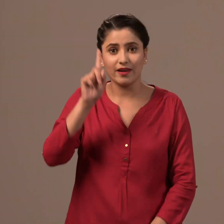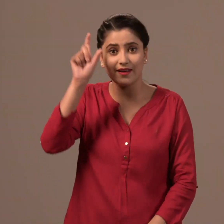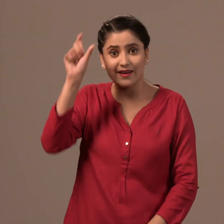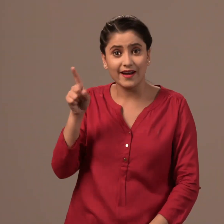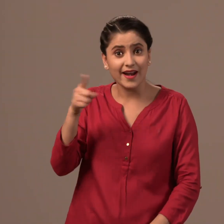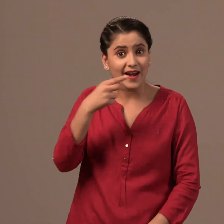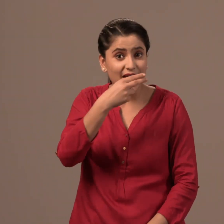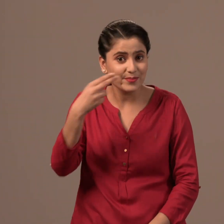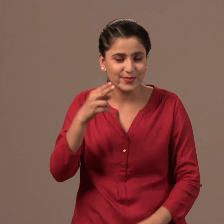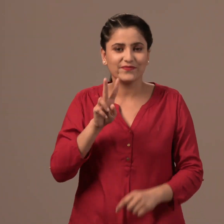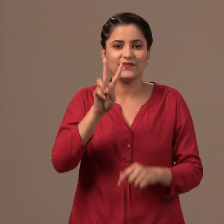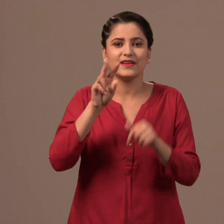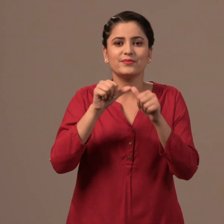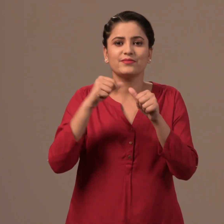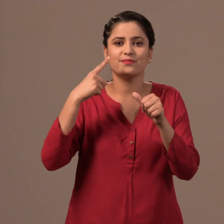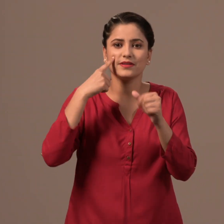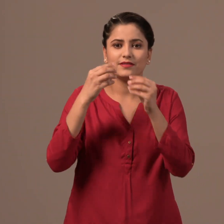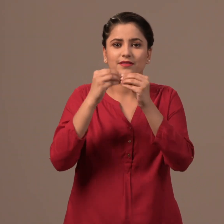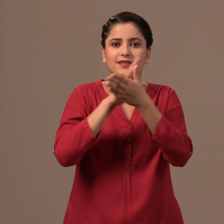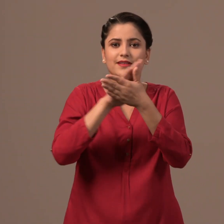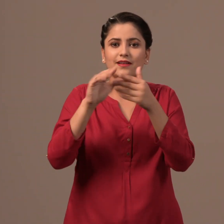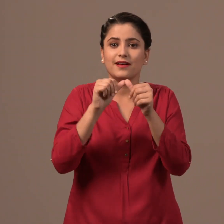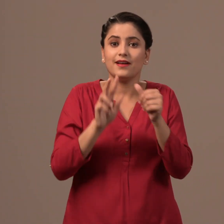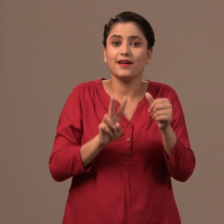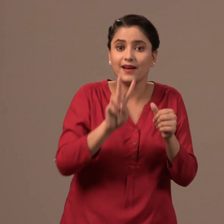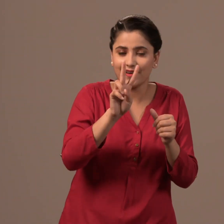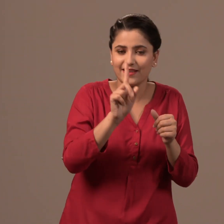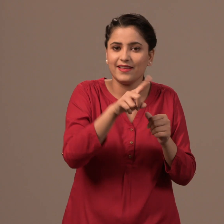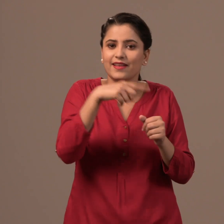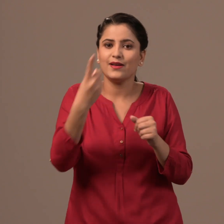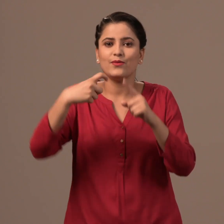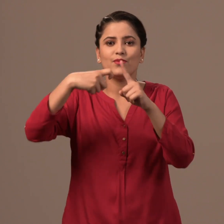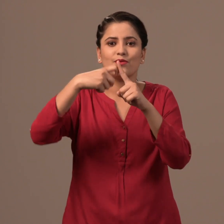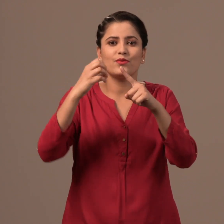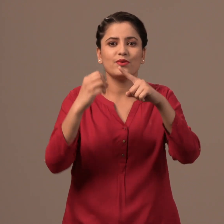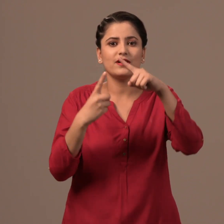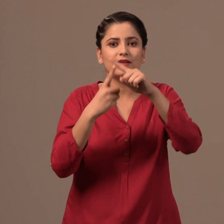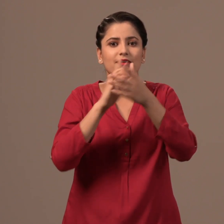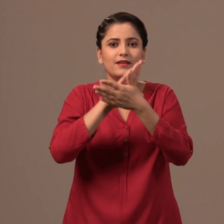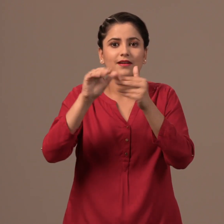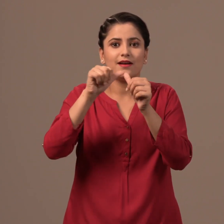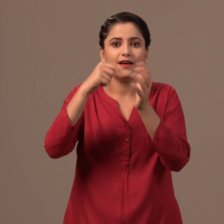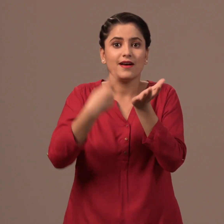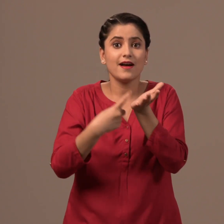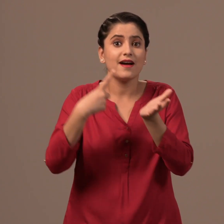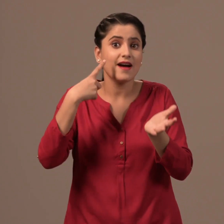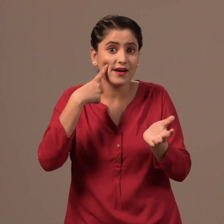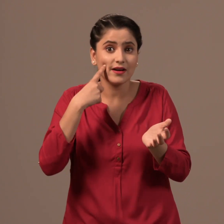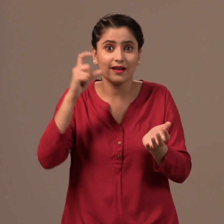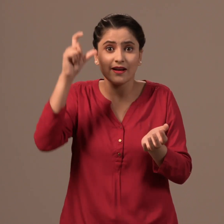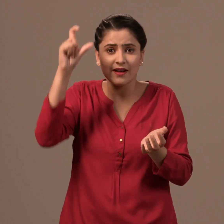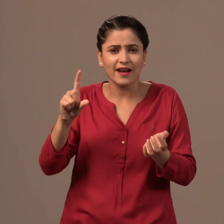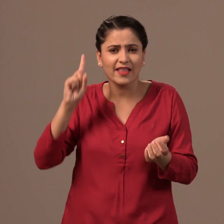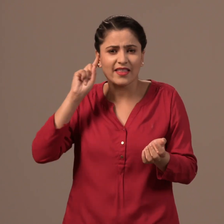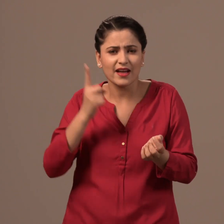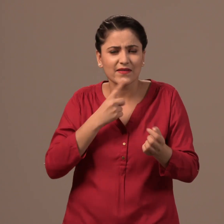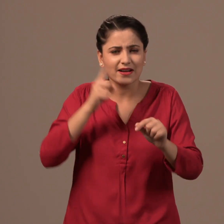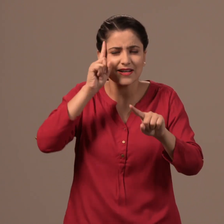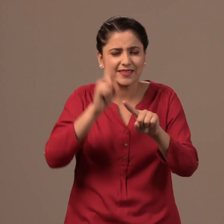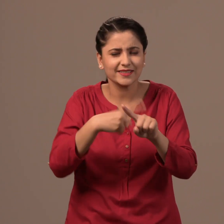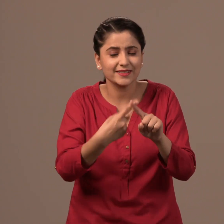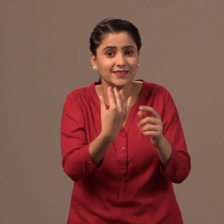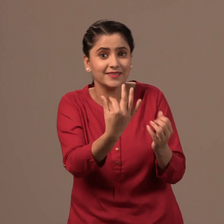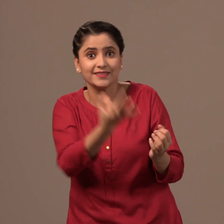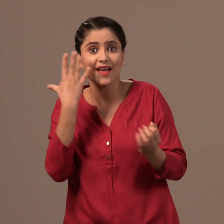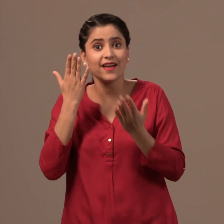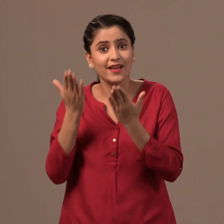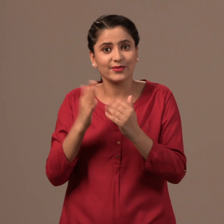Mr. Vaibhav Kothari is a Deaf Professional.